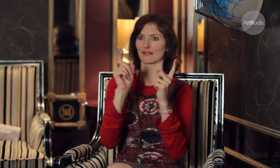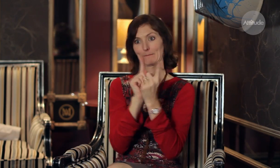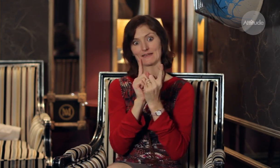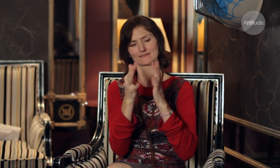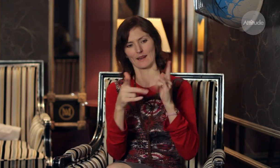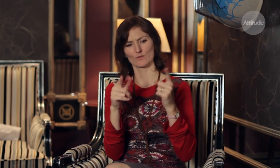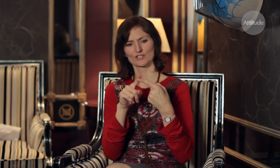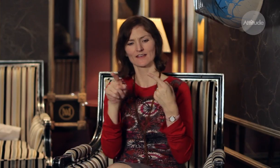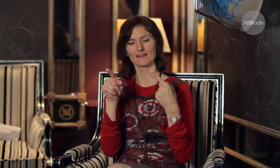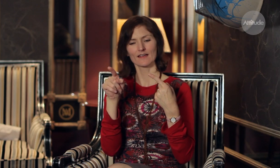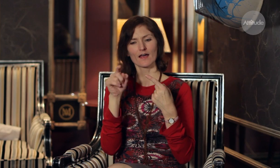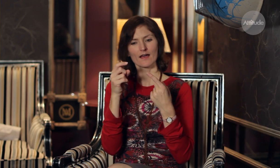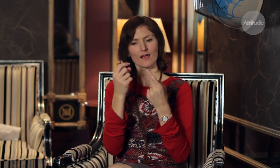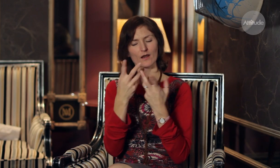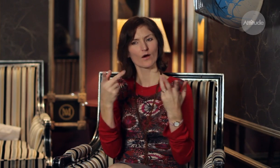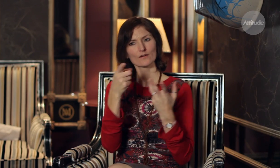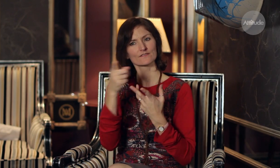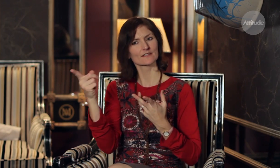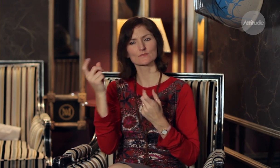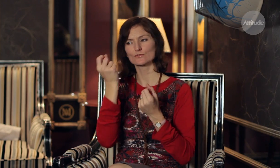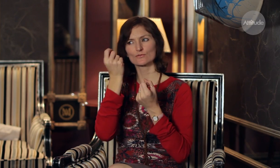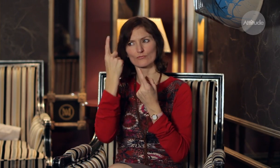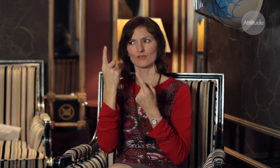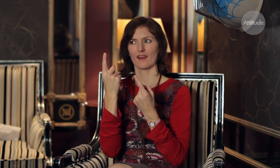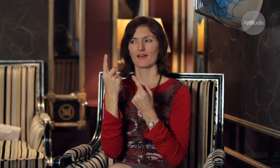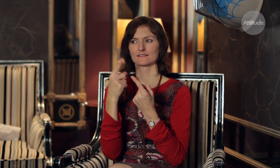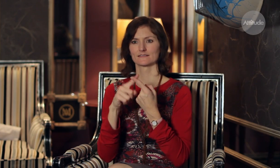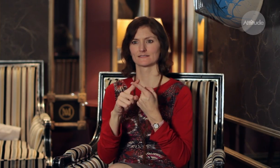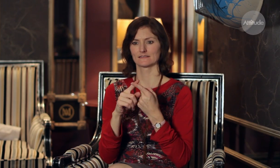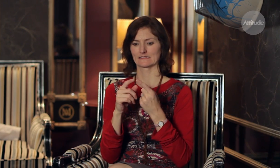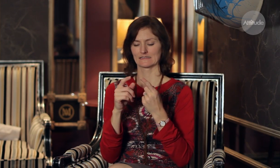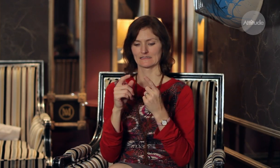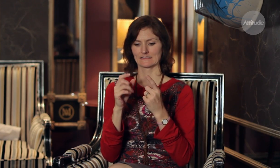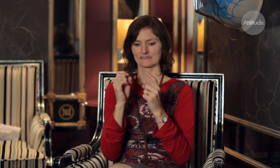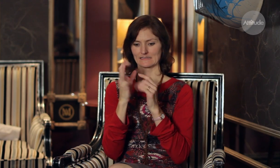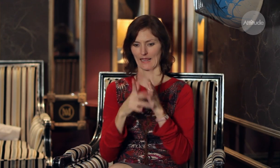never really encountered it, a lot of people don’t realise that sign language is actually